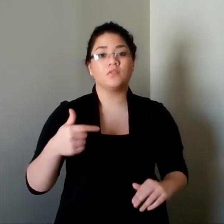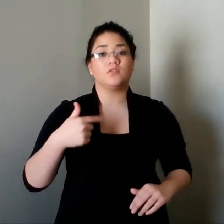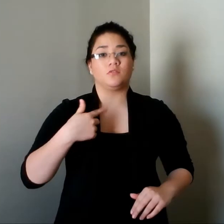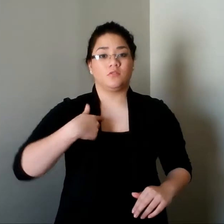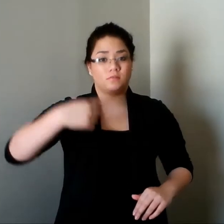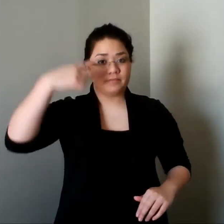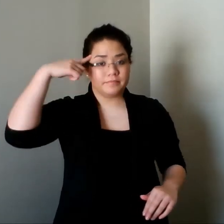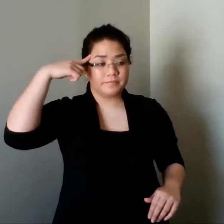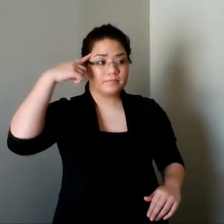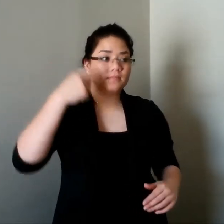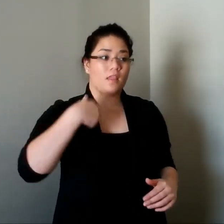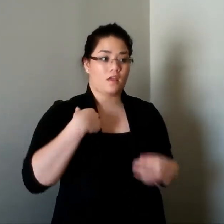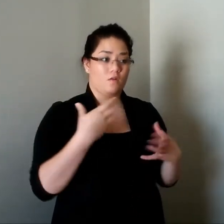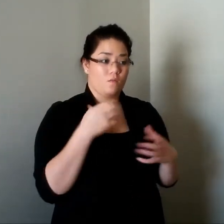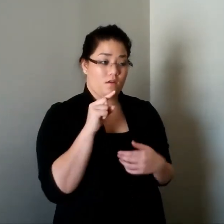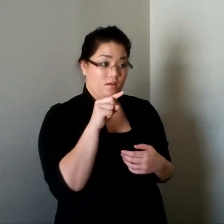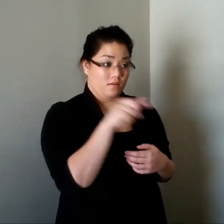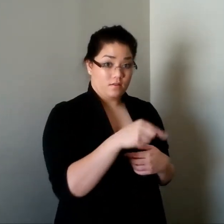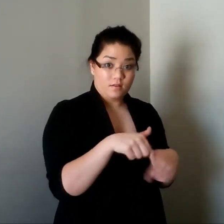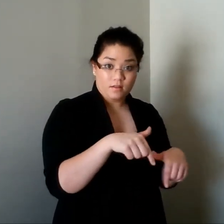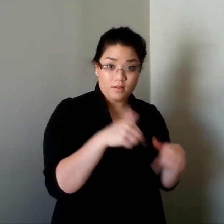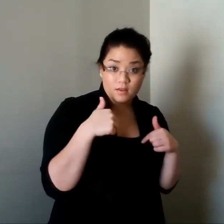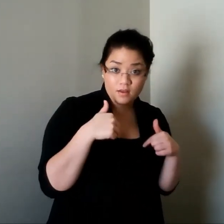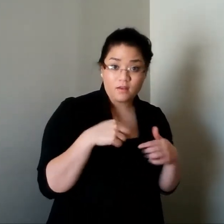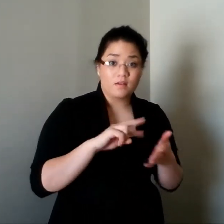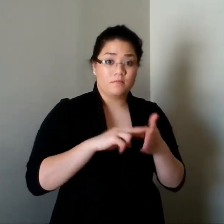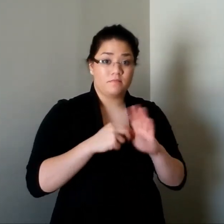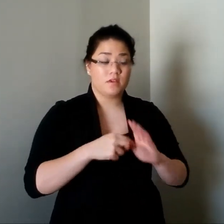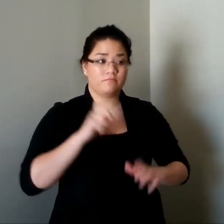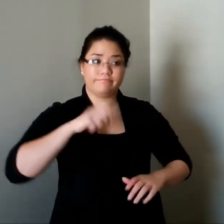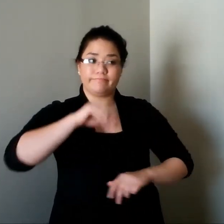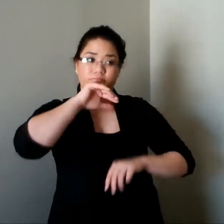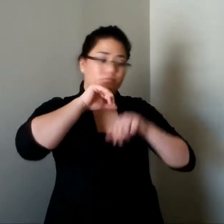but this did not discourage her. Elanor knew she could achieve whatever she